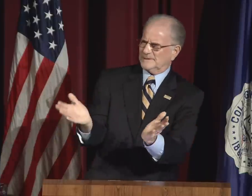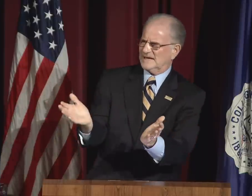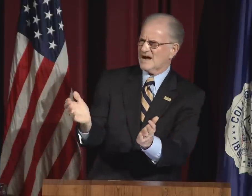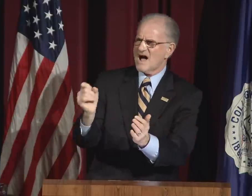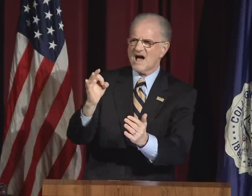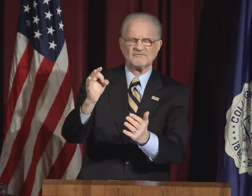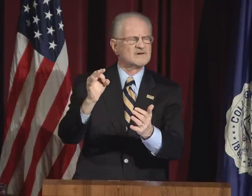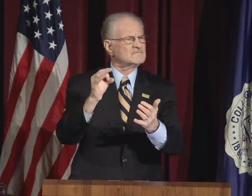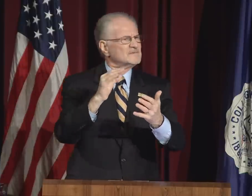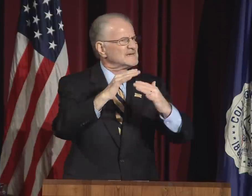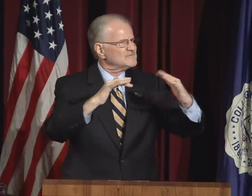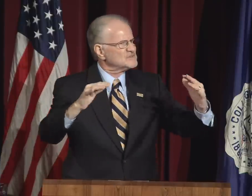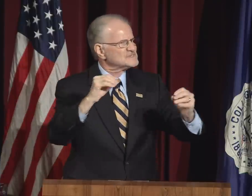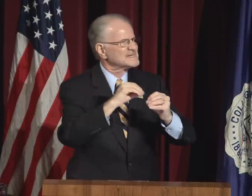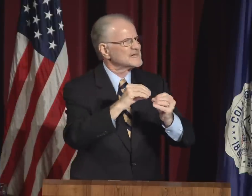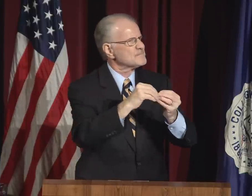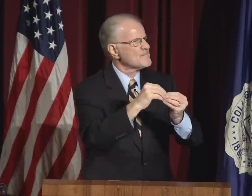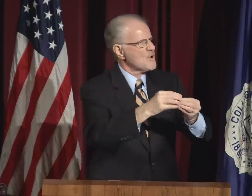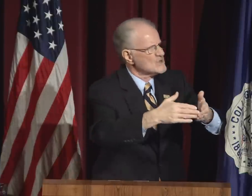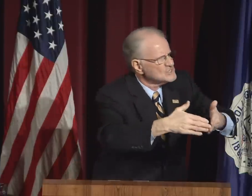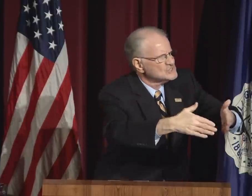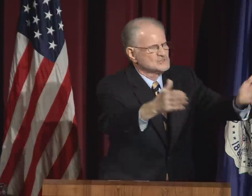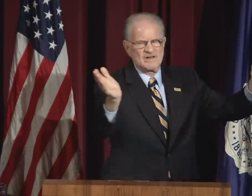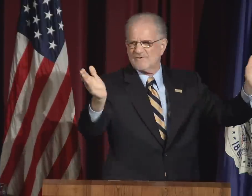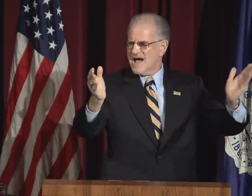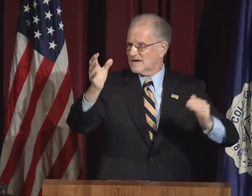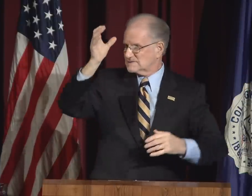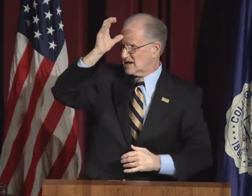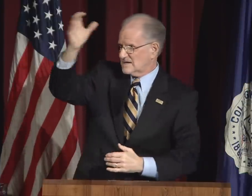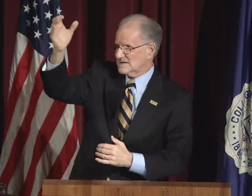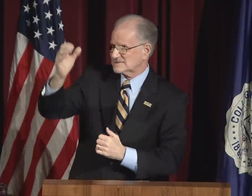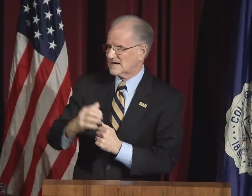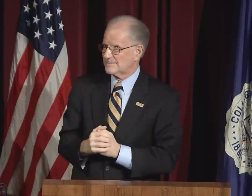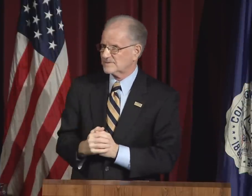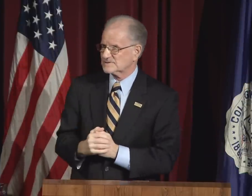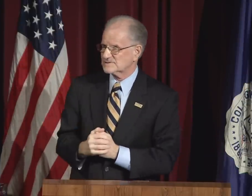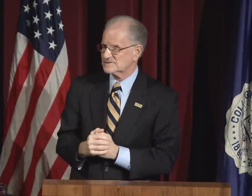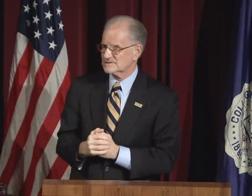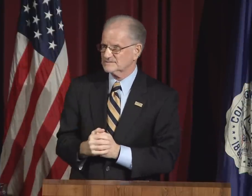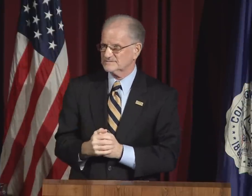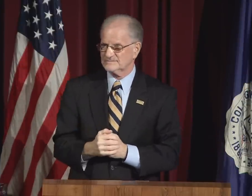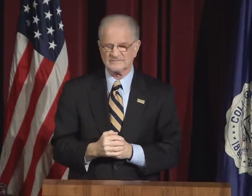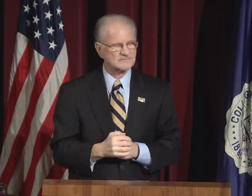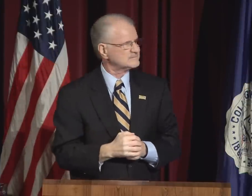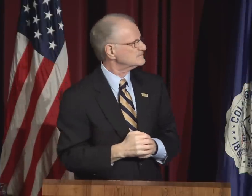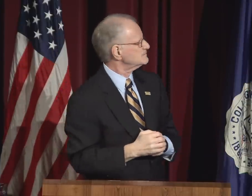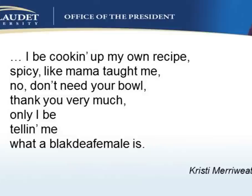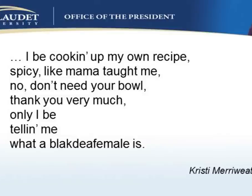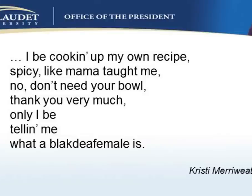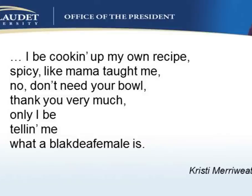Yes, however we are moving to speak of diversity in more generalized concepts.